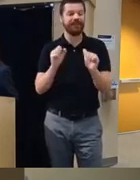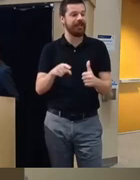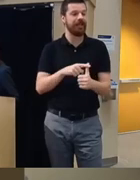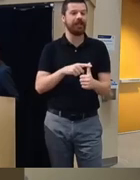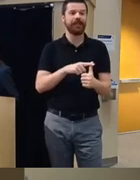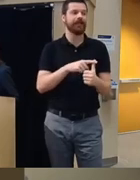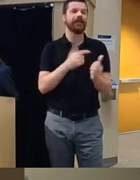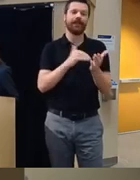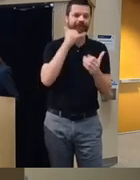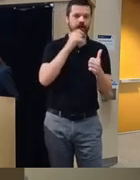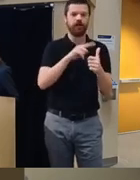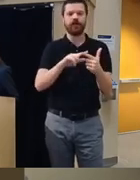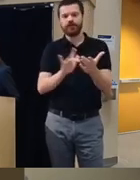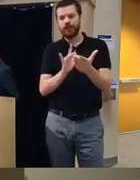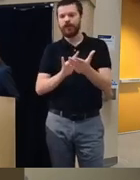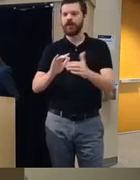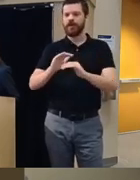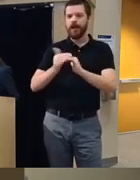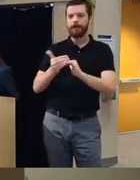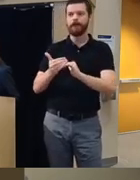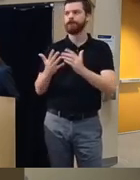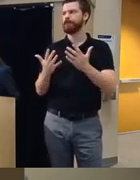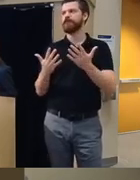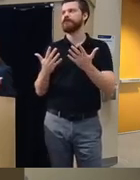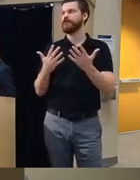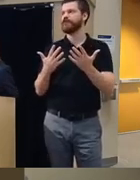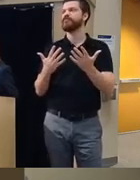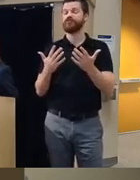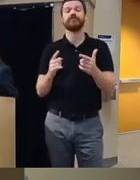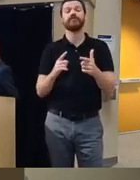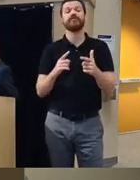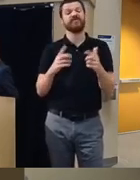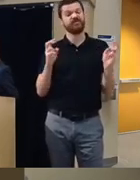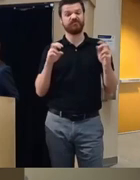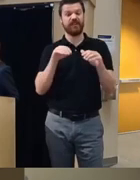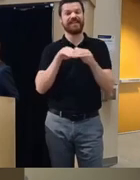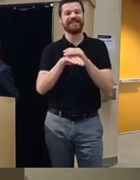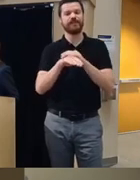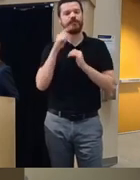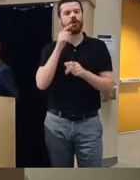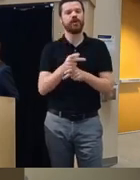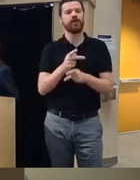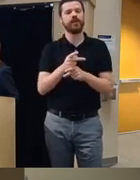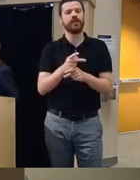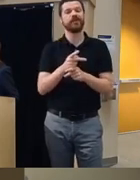tablet a laptop um and they can be accessible for care for those that wouldn't otherwise be